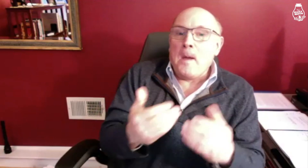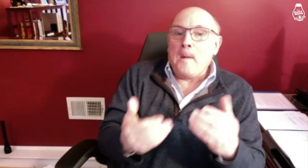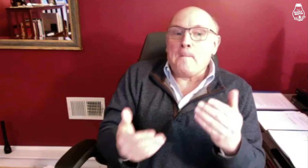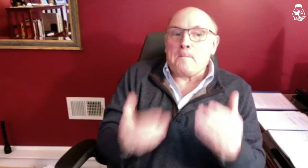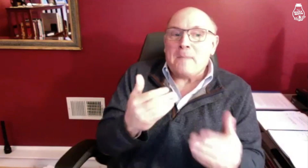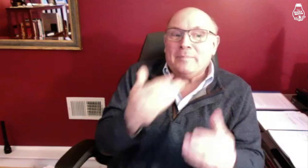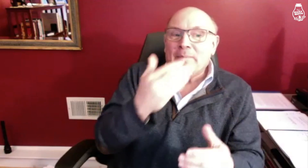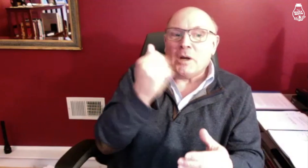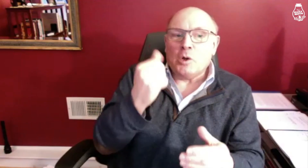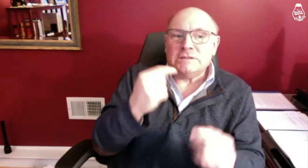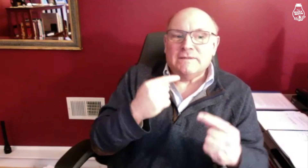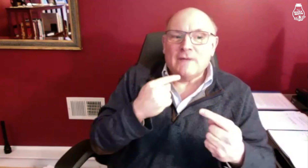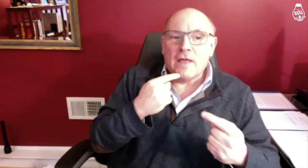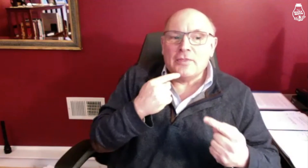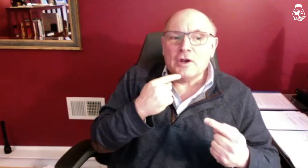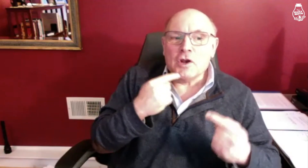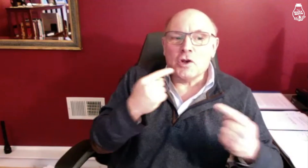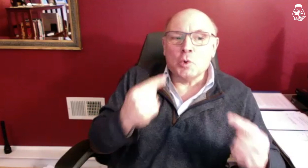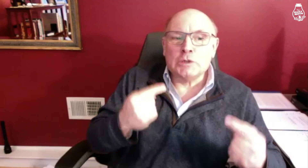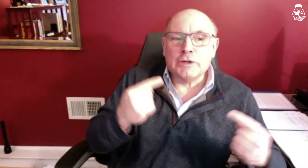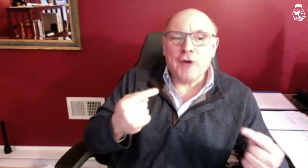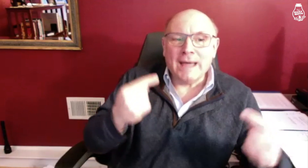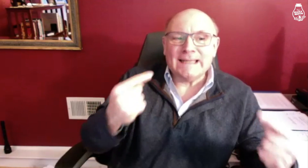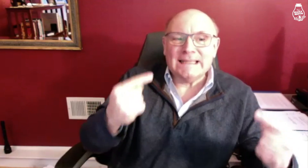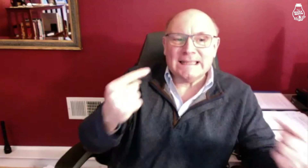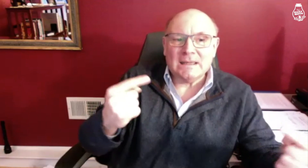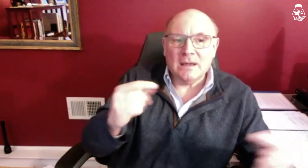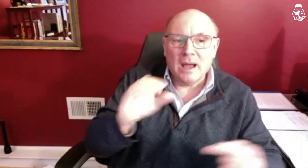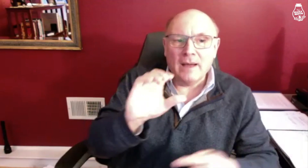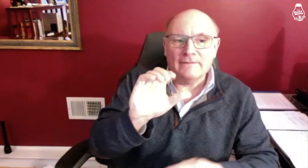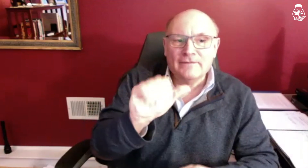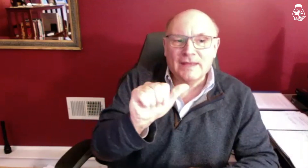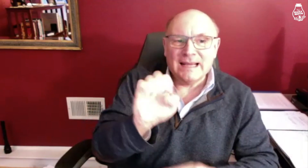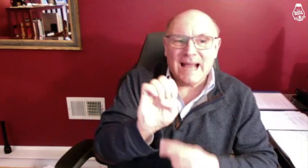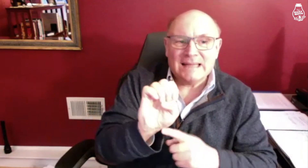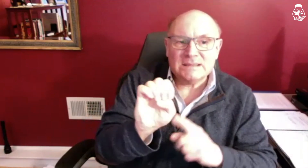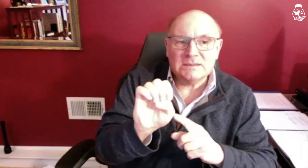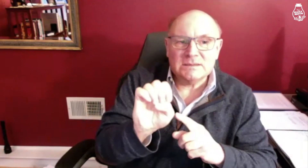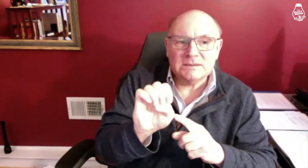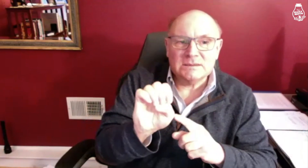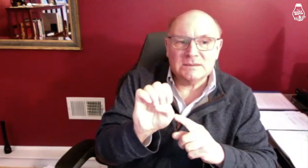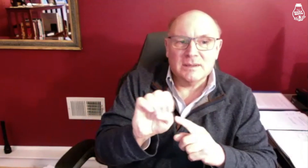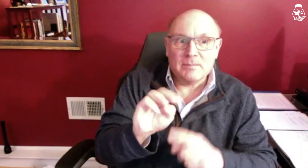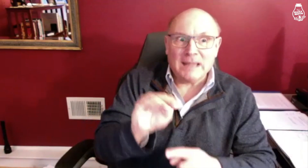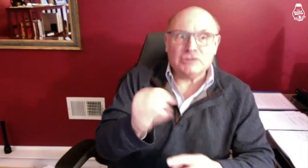Maybe it is because of the notoriety of the case.